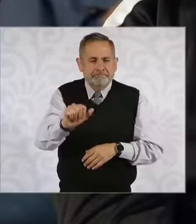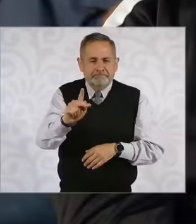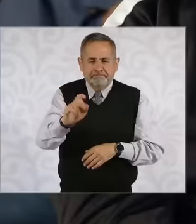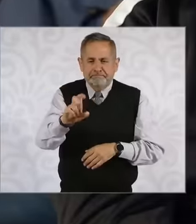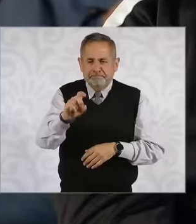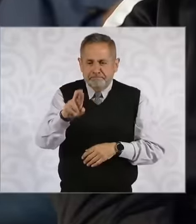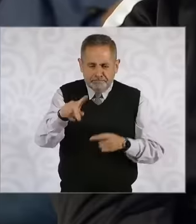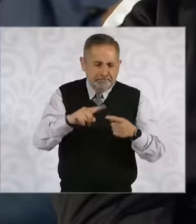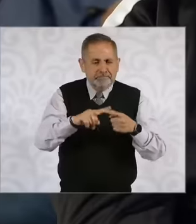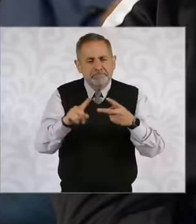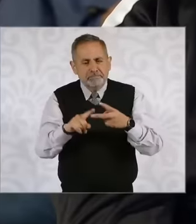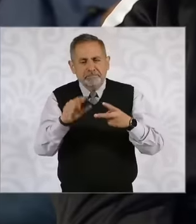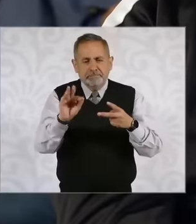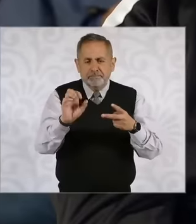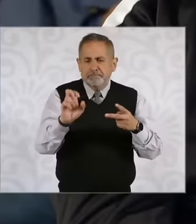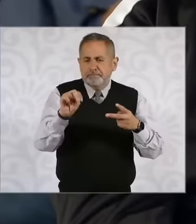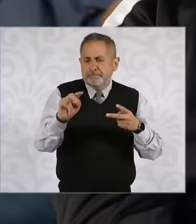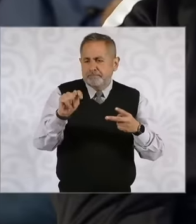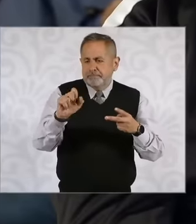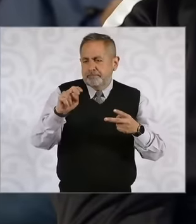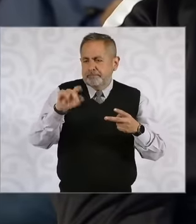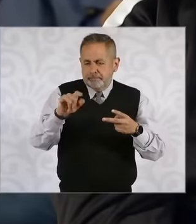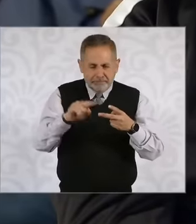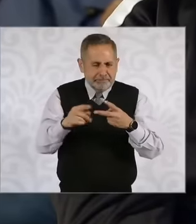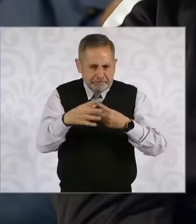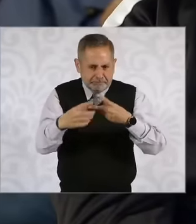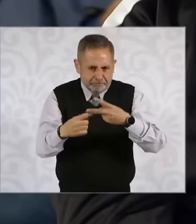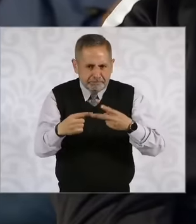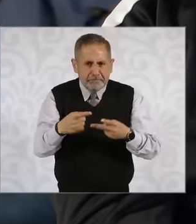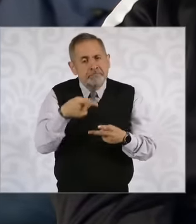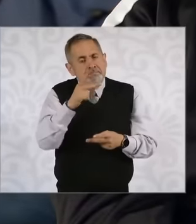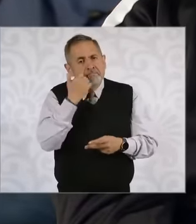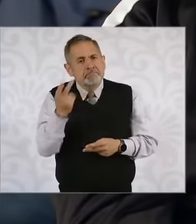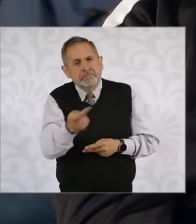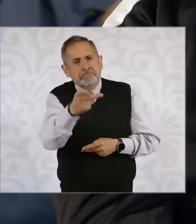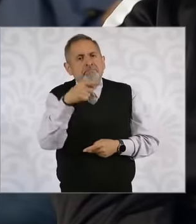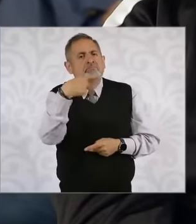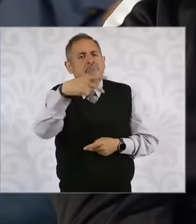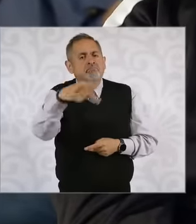about this but I would also like to know what your government will do, president, first to know if